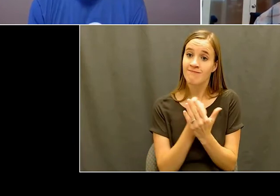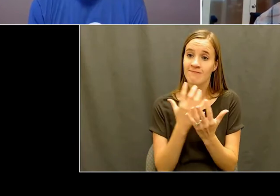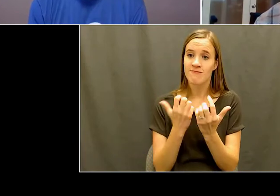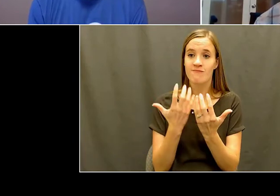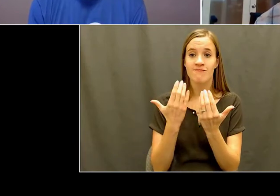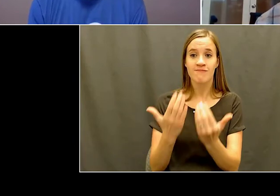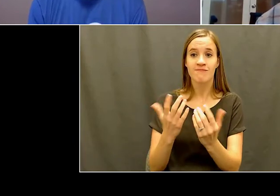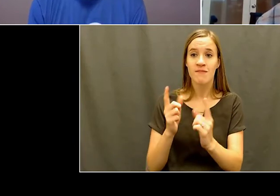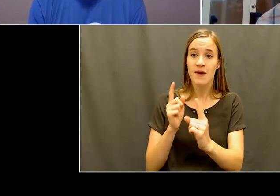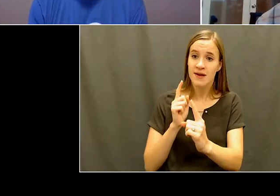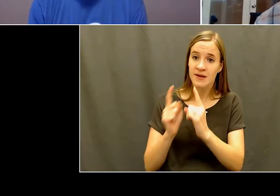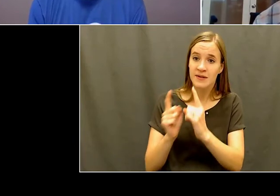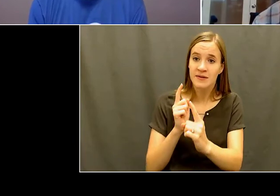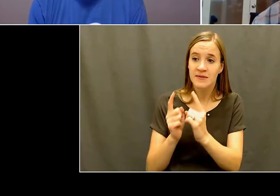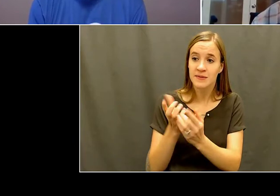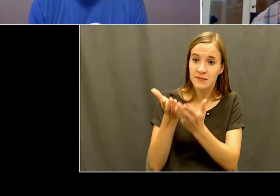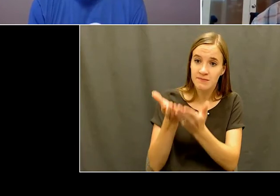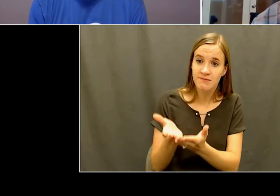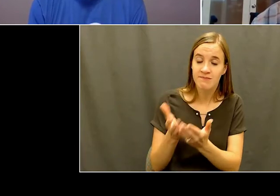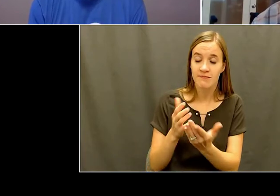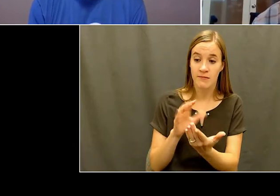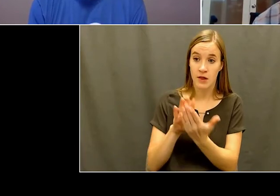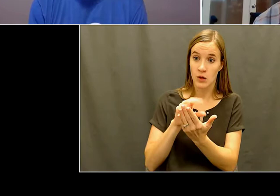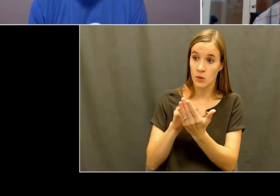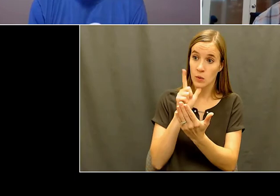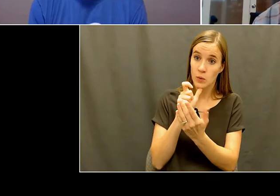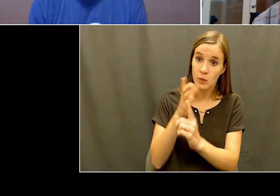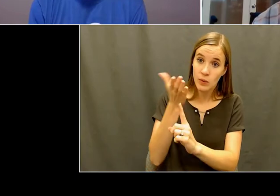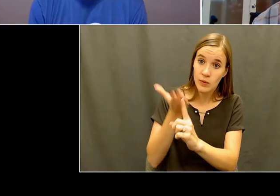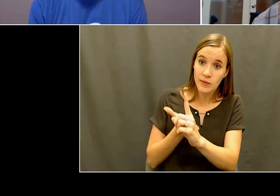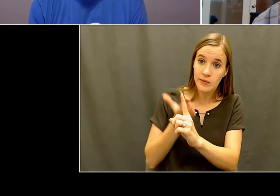of time and just learn a little bit about you and how